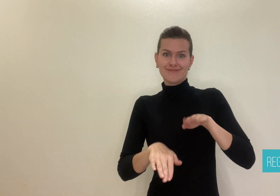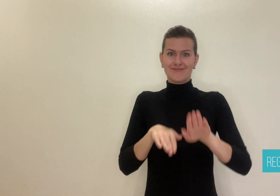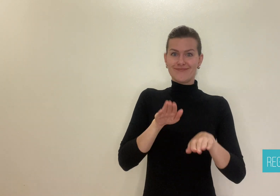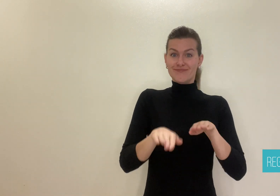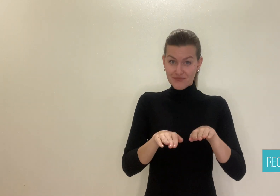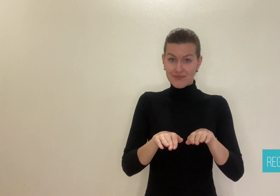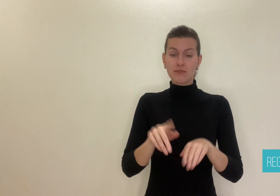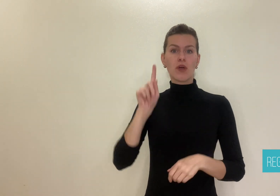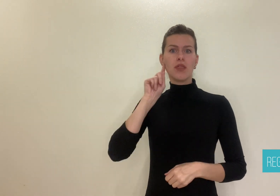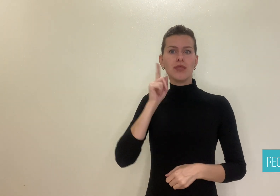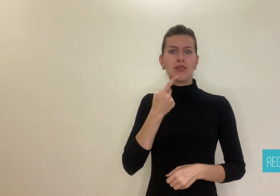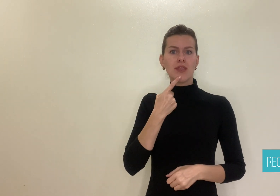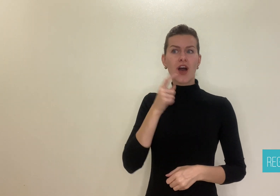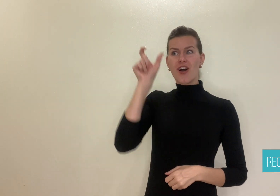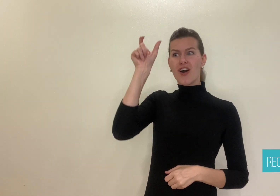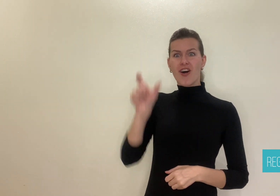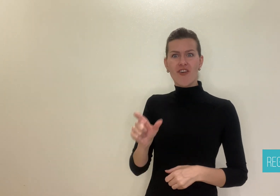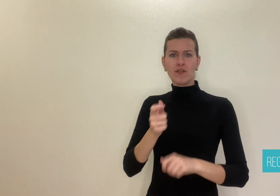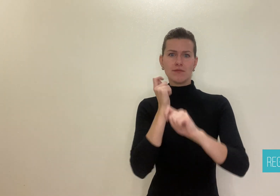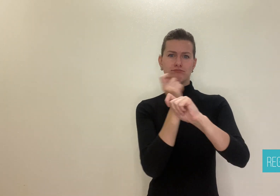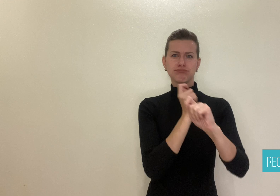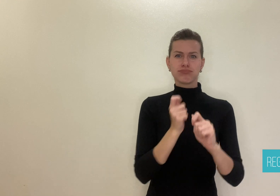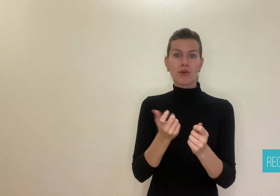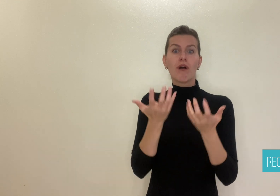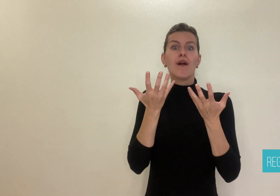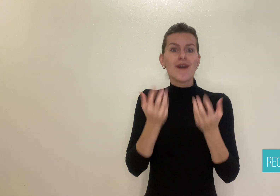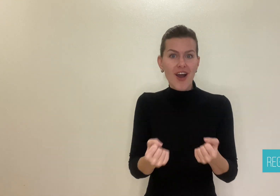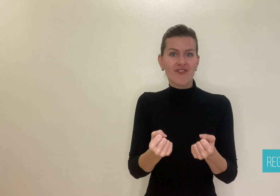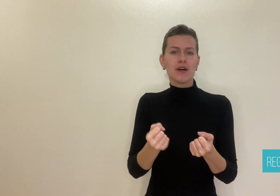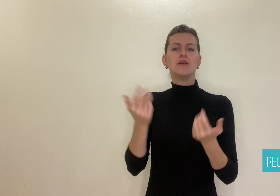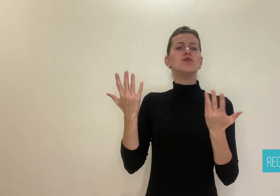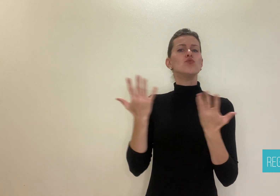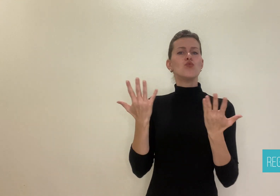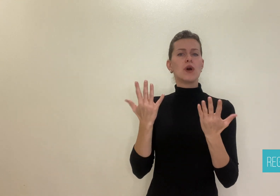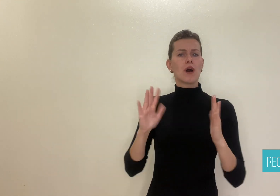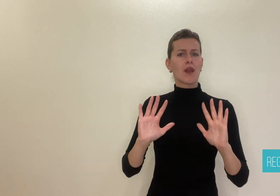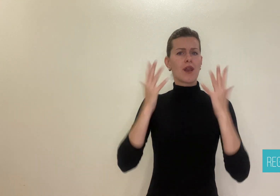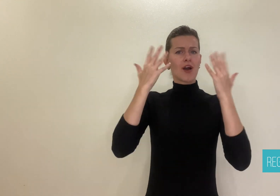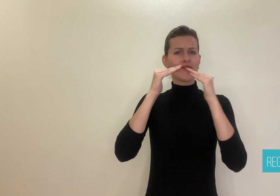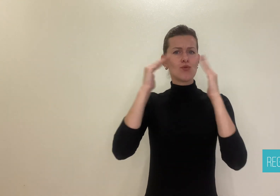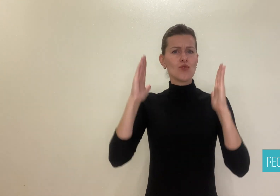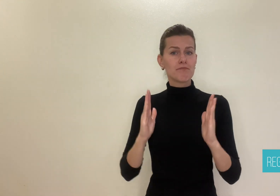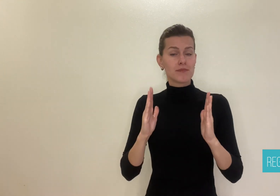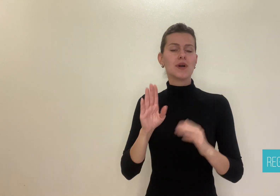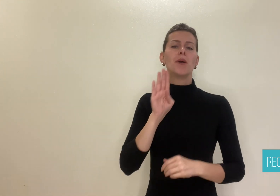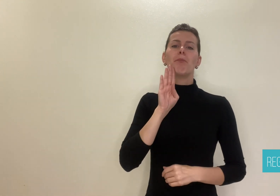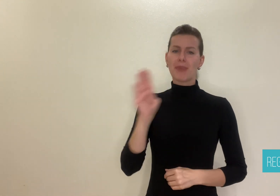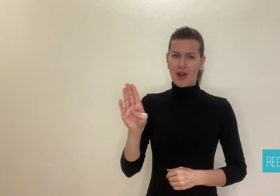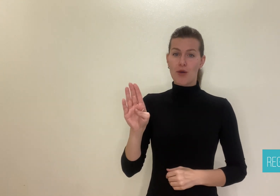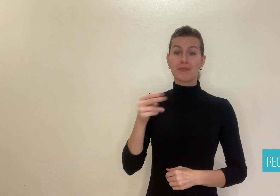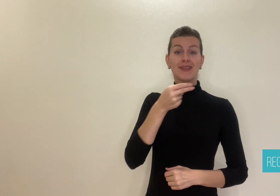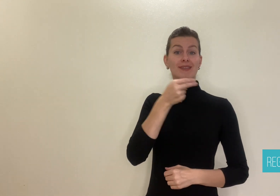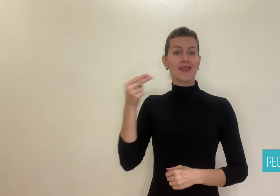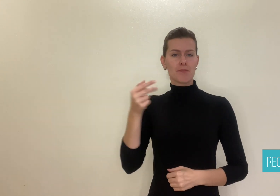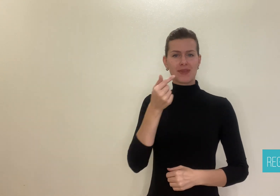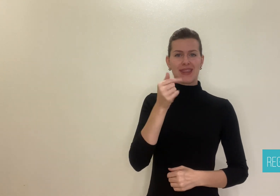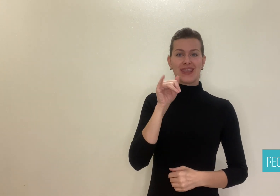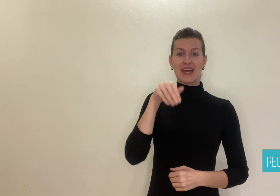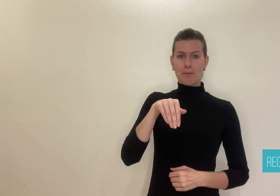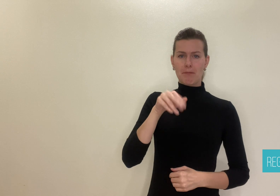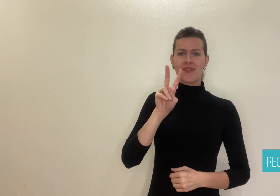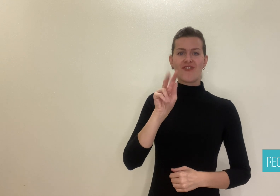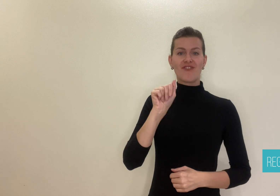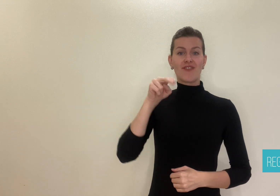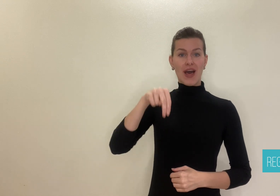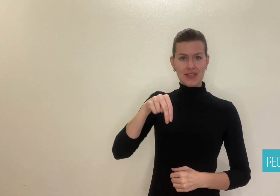carved entirely from wood. In Belgium, a Deaf wooden shoemaker,